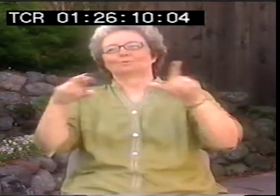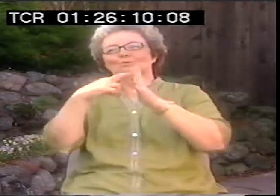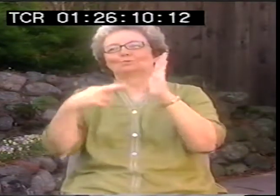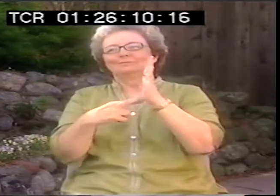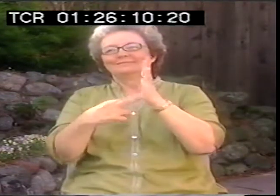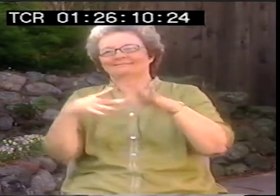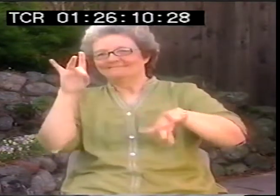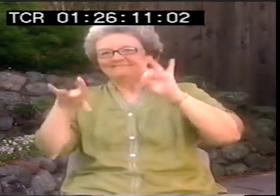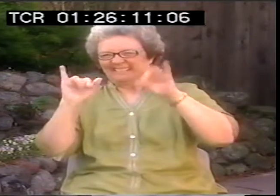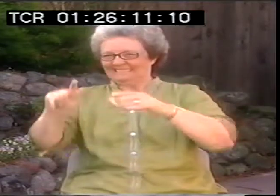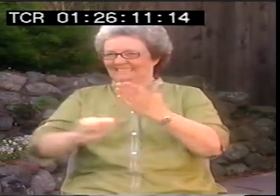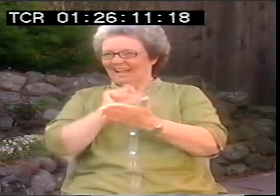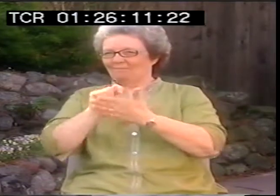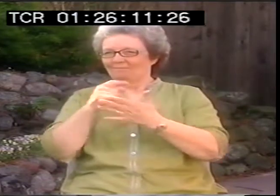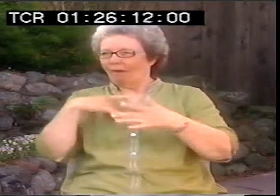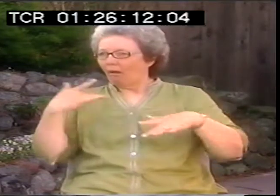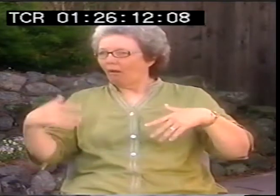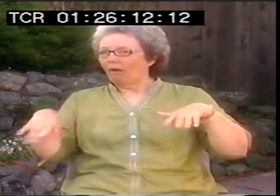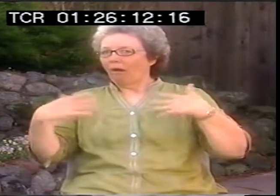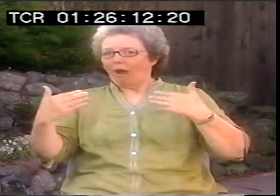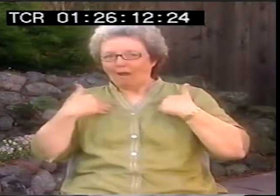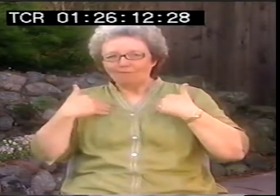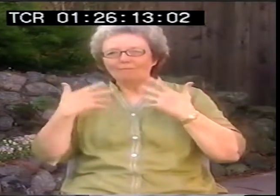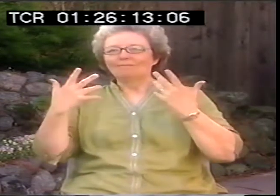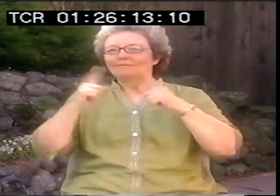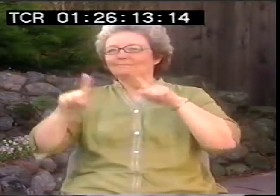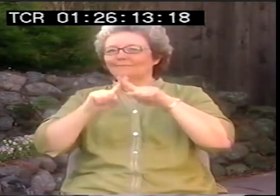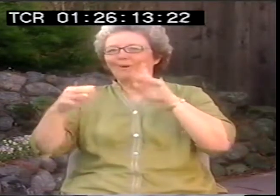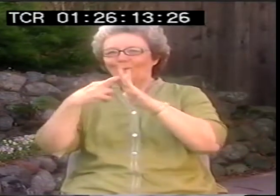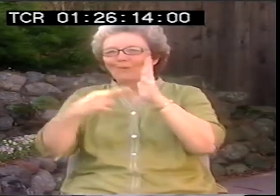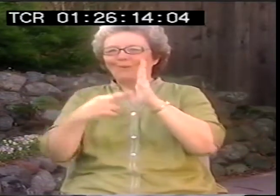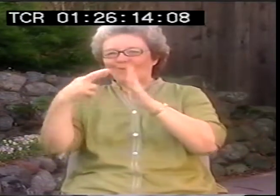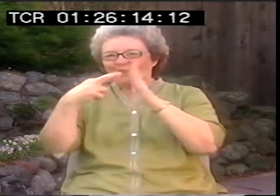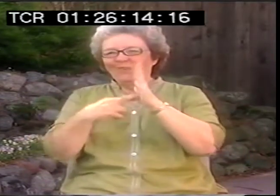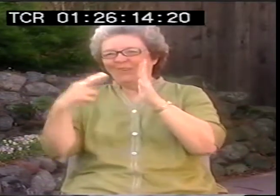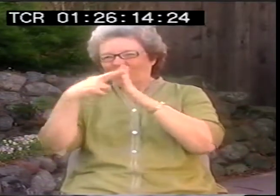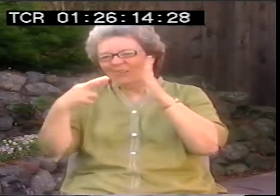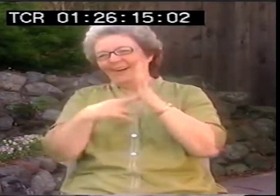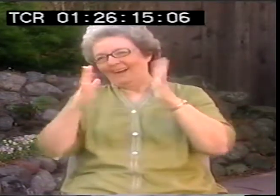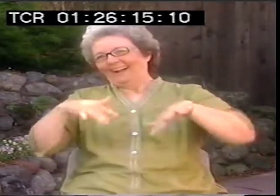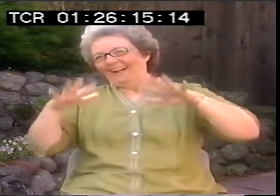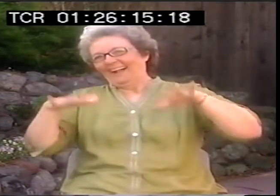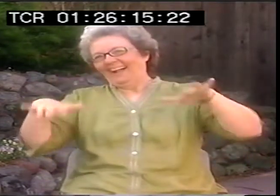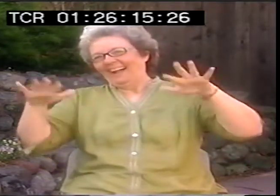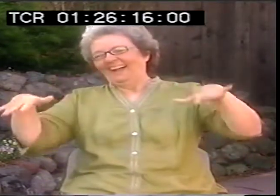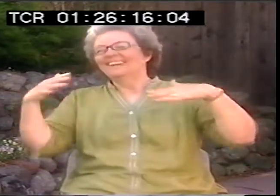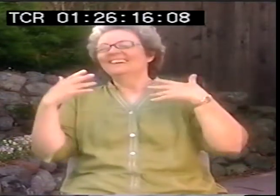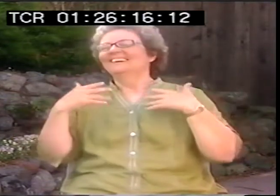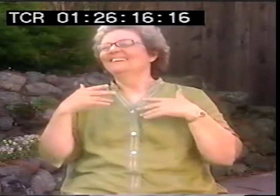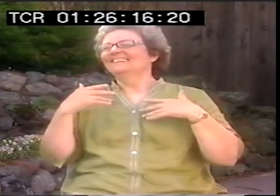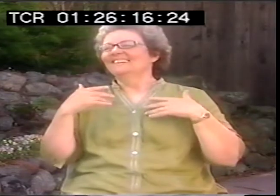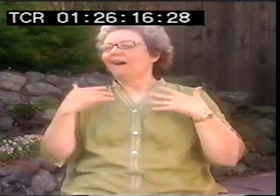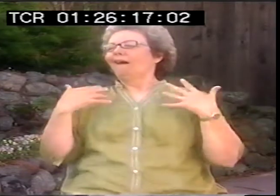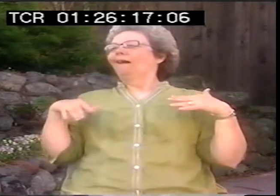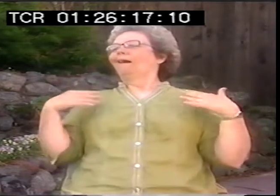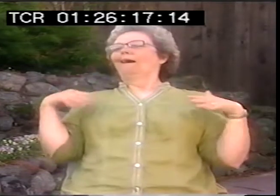working at that time to develop the linguistic rules of ASL and codify them. And I thought, wow, we've got all these different rules for ASL.